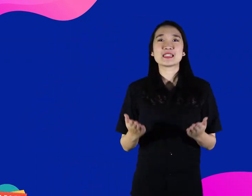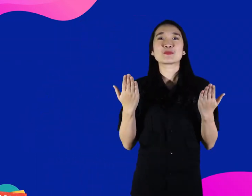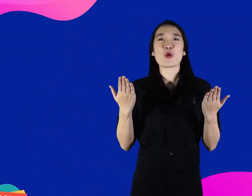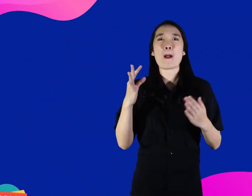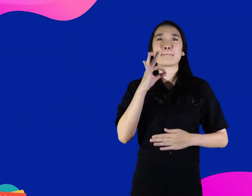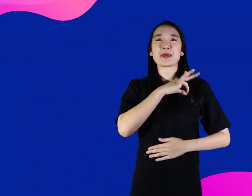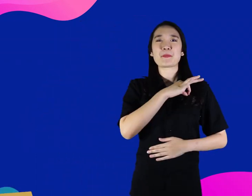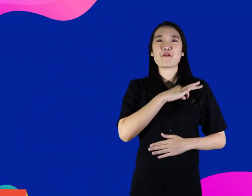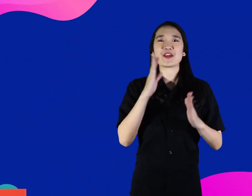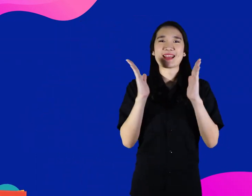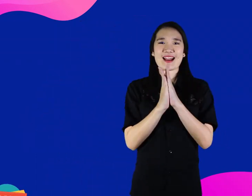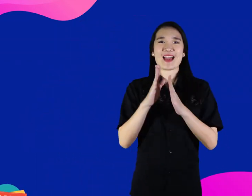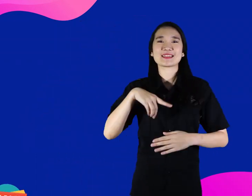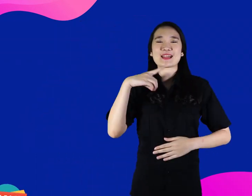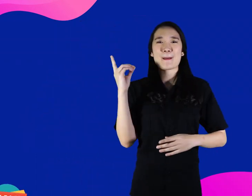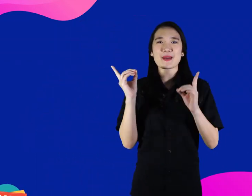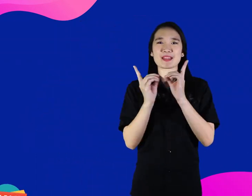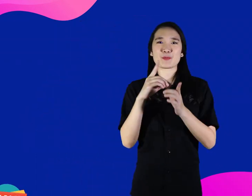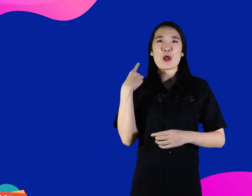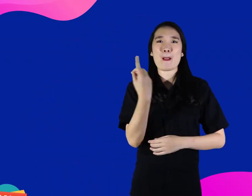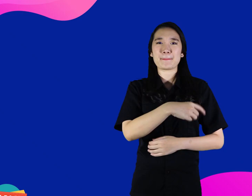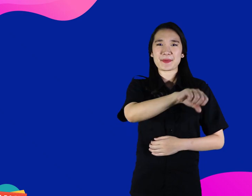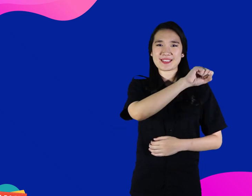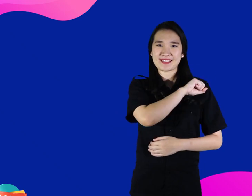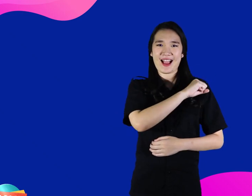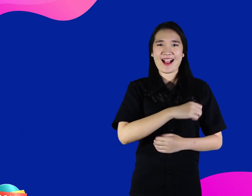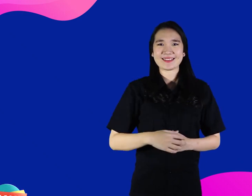Hopefully, this news is useful for all, see you soon in KamiBijak!